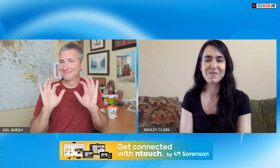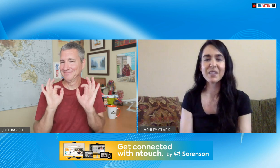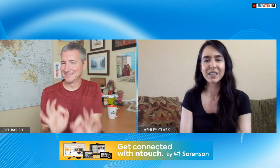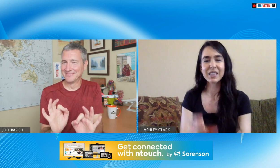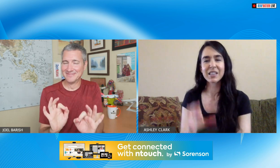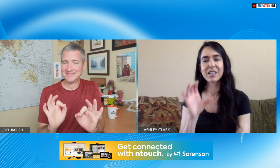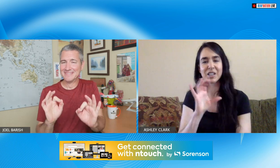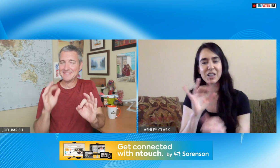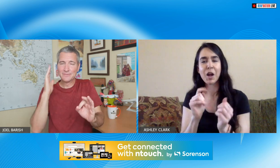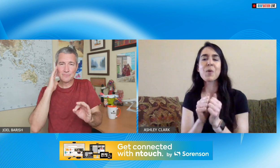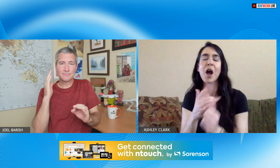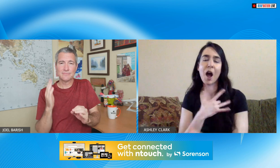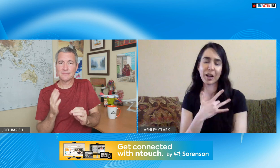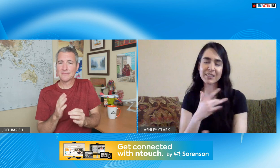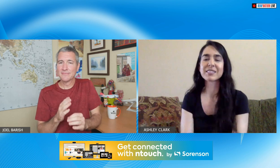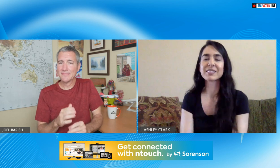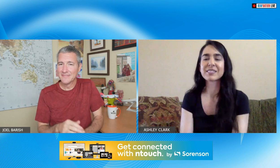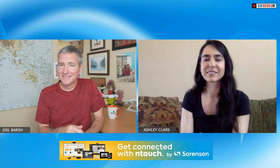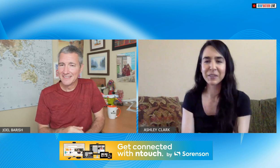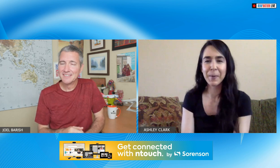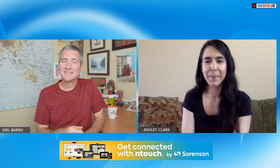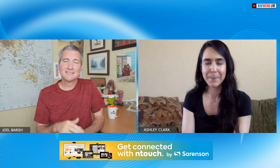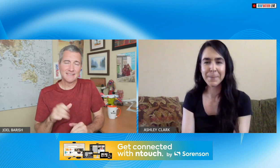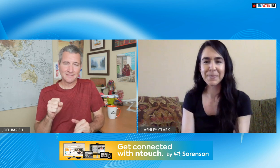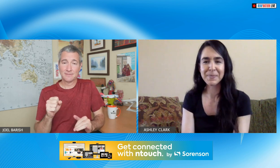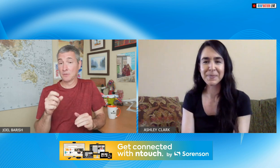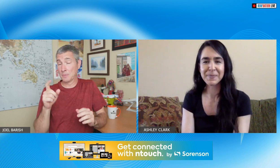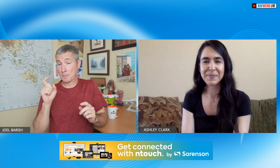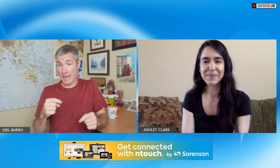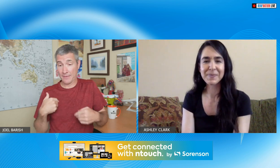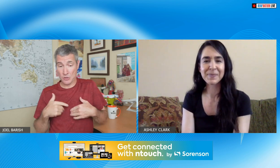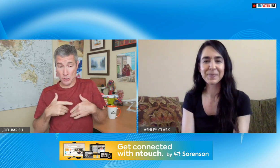you're really sharing a part of yourself so great that's right